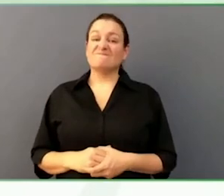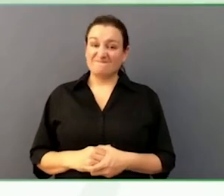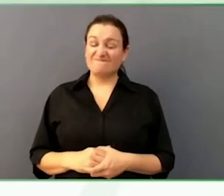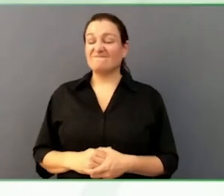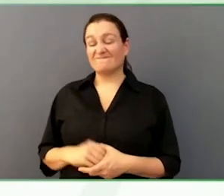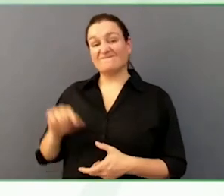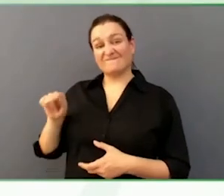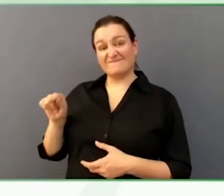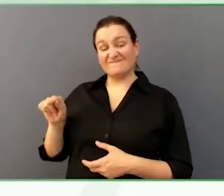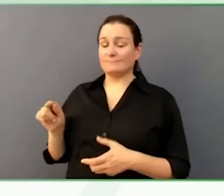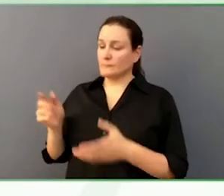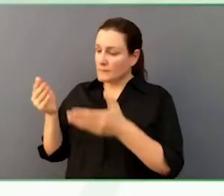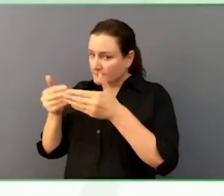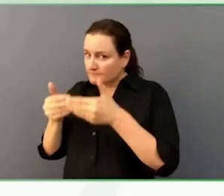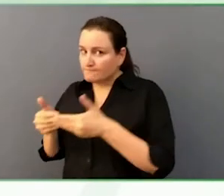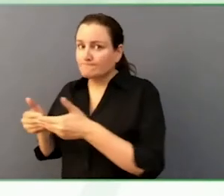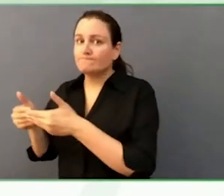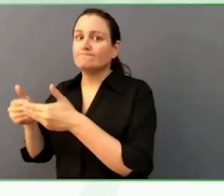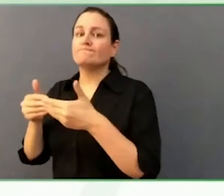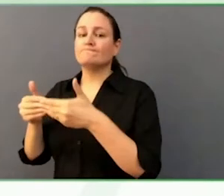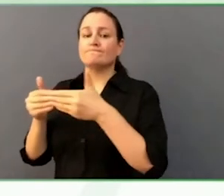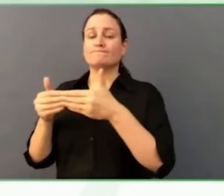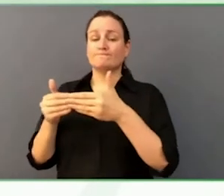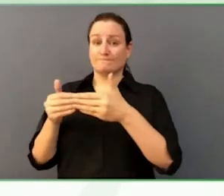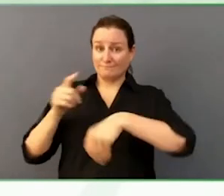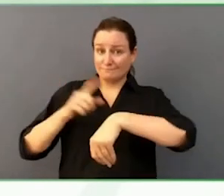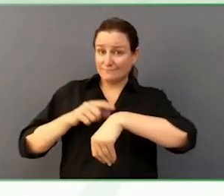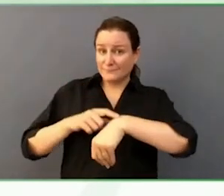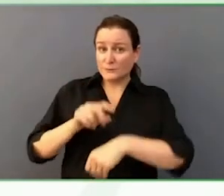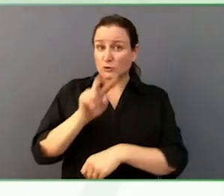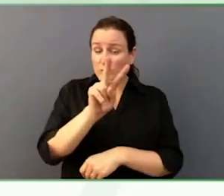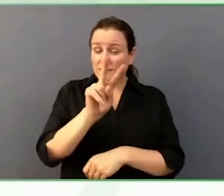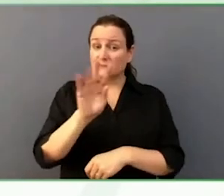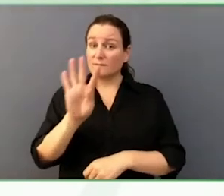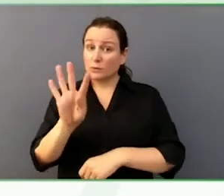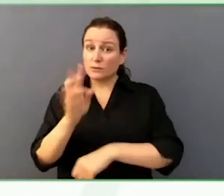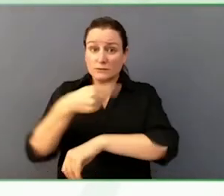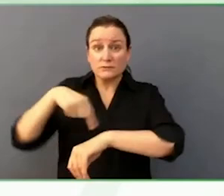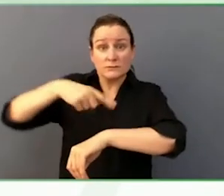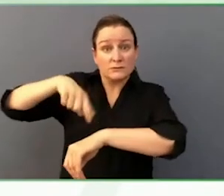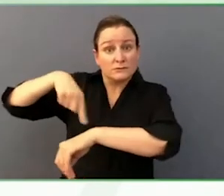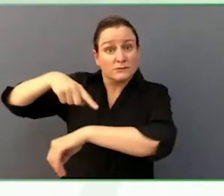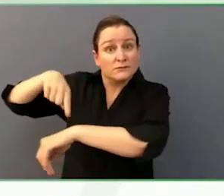One-on-one, he has a staff member with him, basically throughout his entire life.